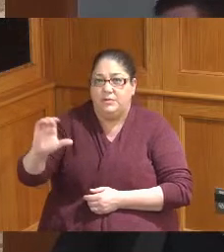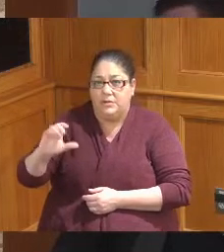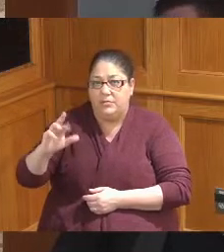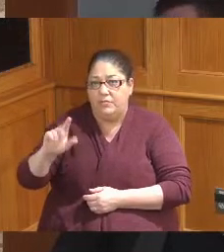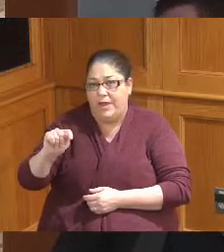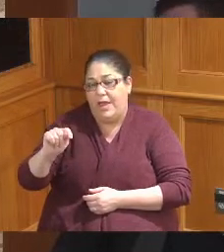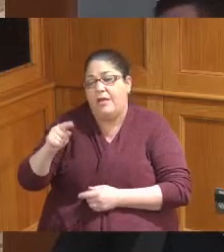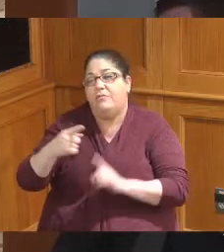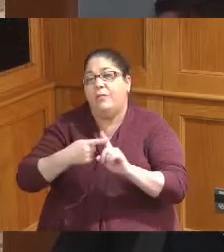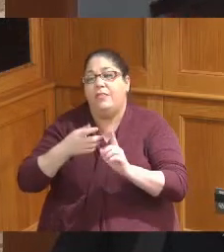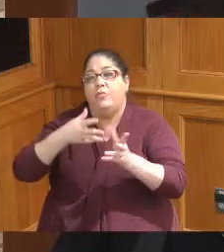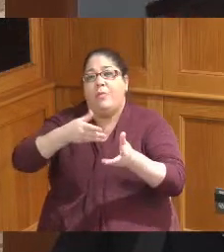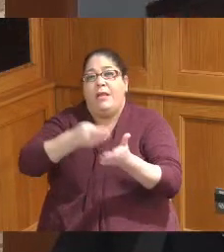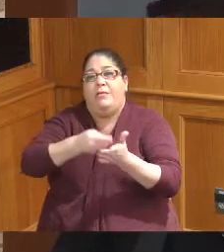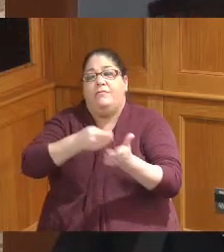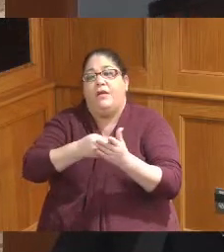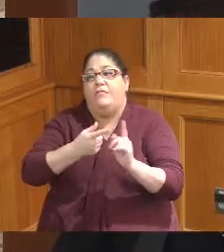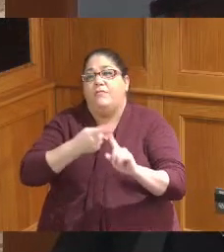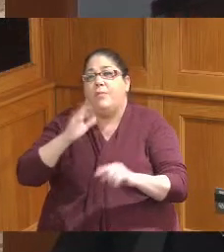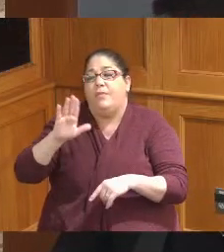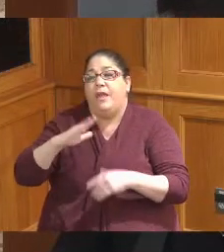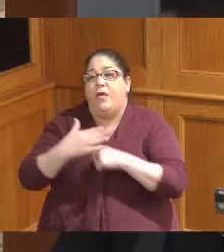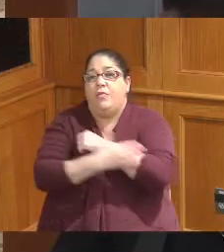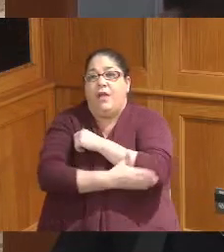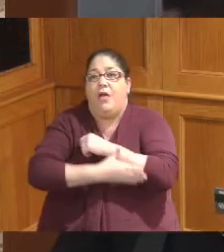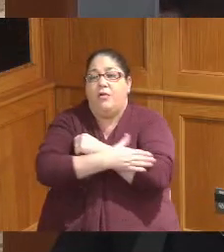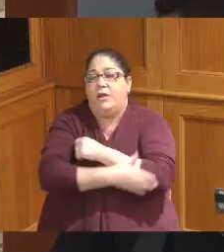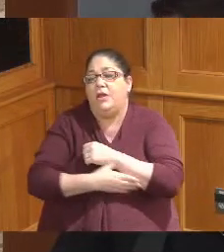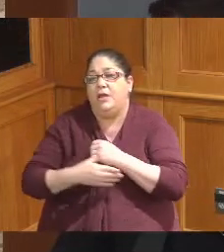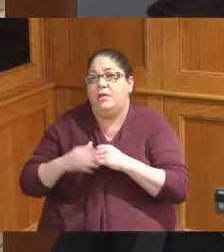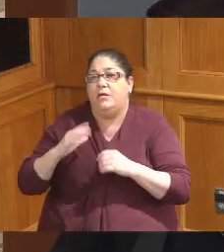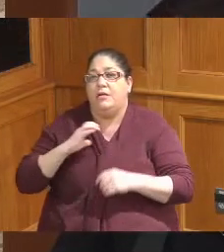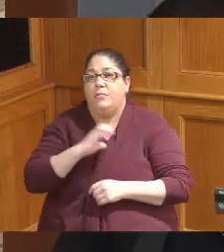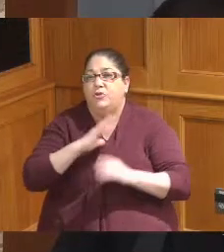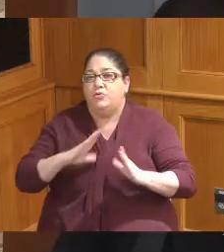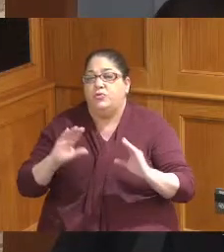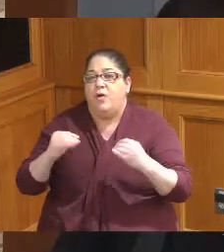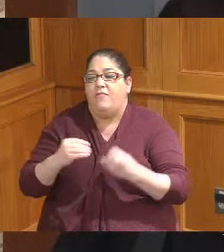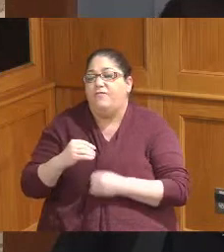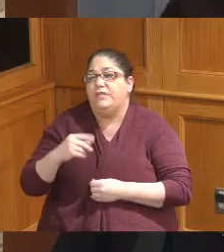from the county Engineers office through permissive Auto fund any questions thank